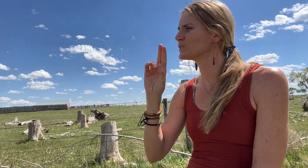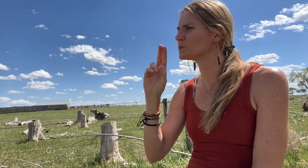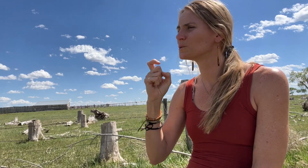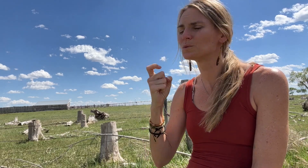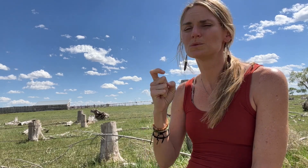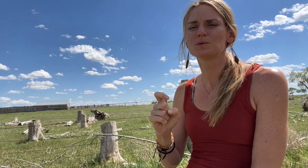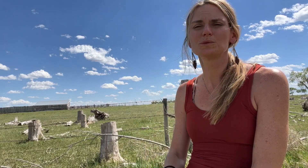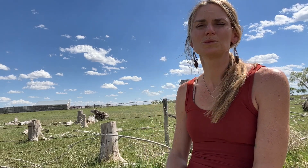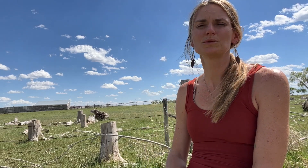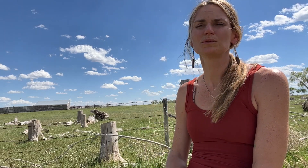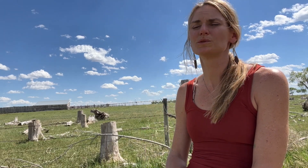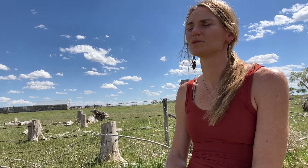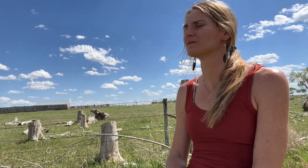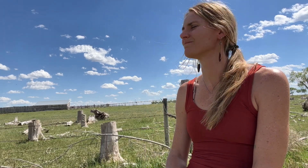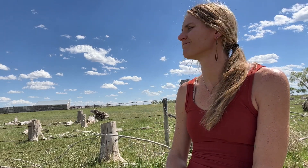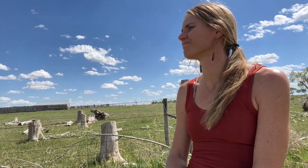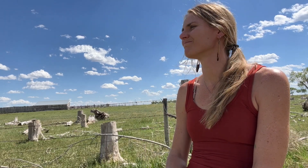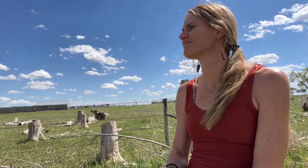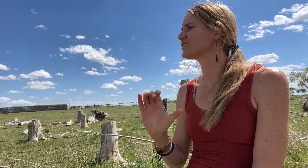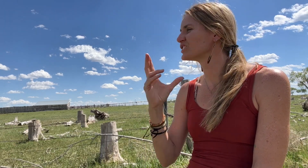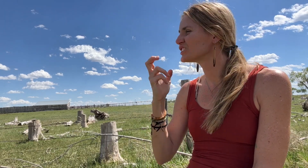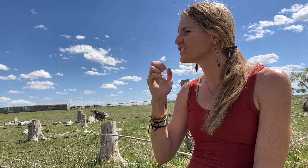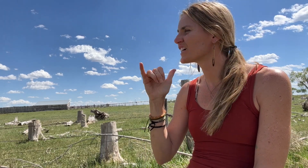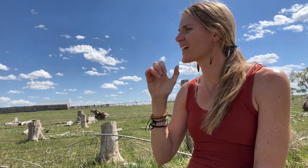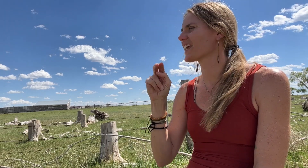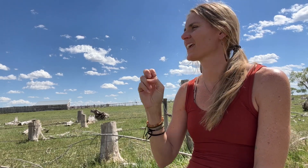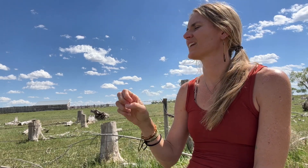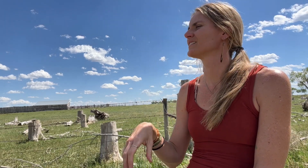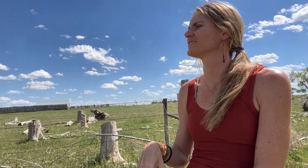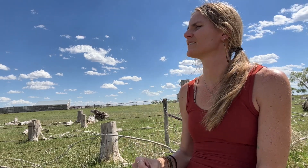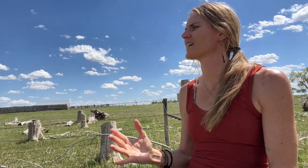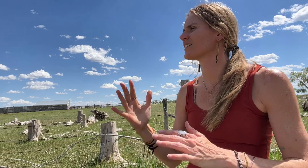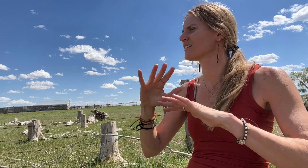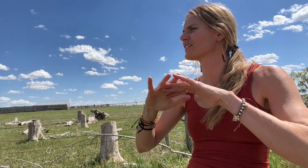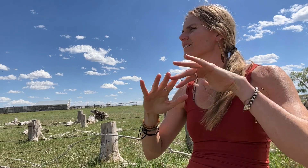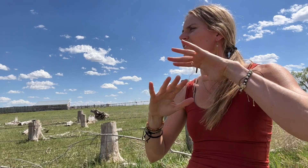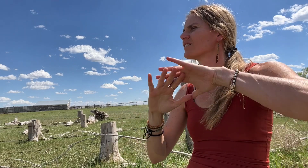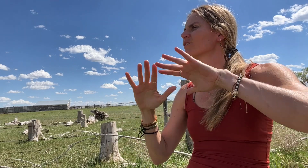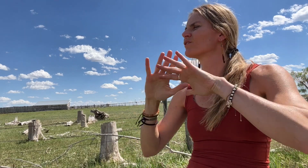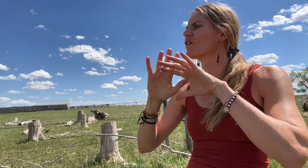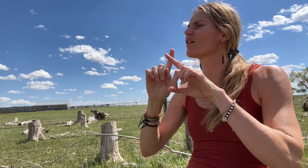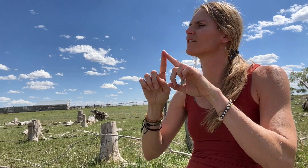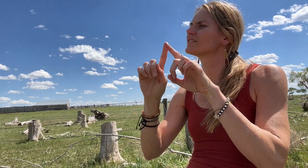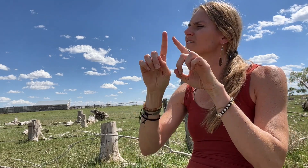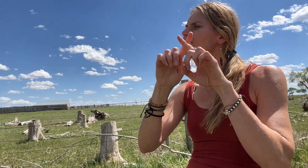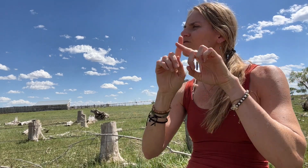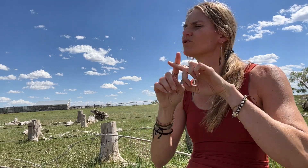the Dakota people, the Sioux, Cheyenne, and